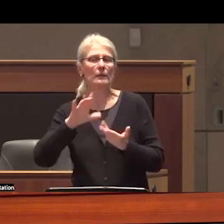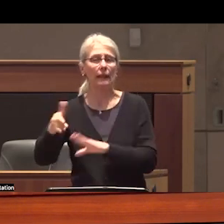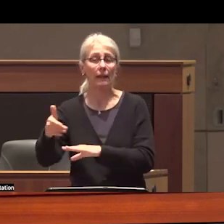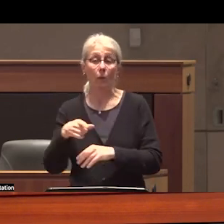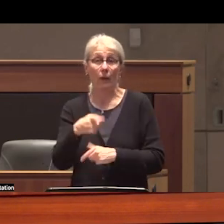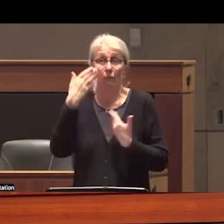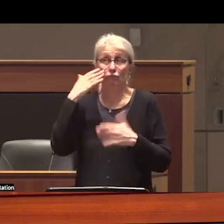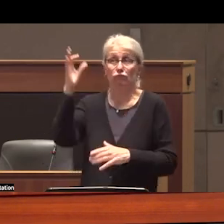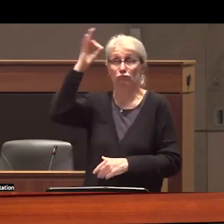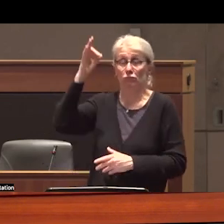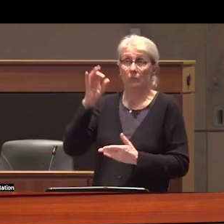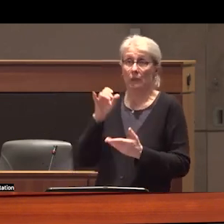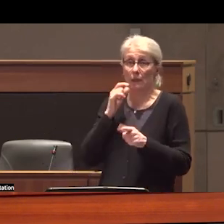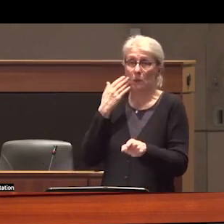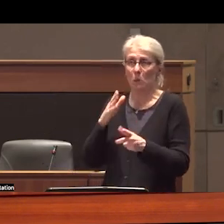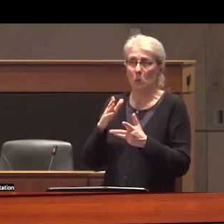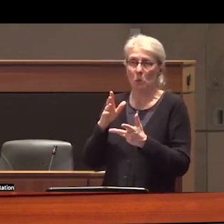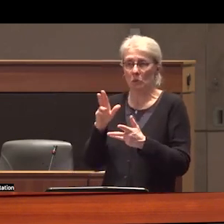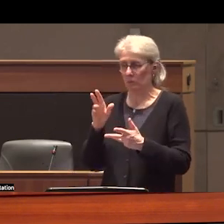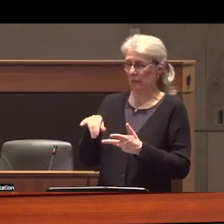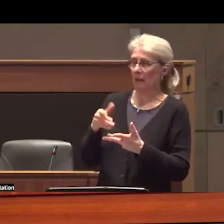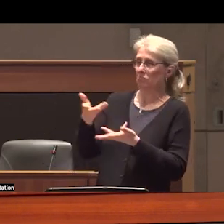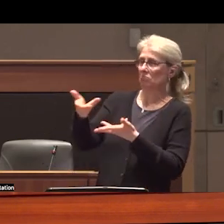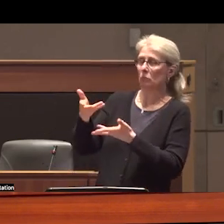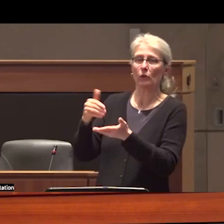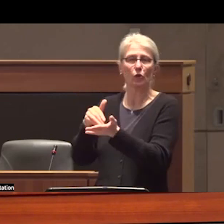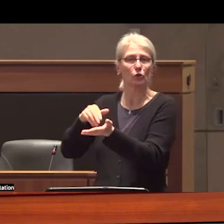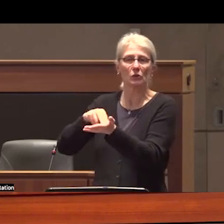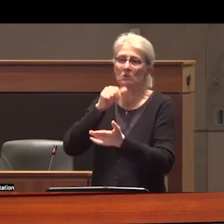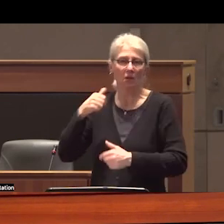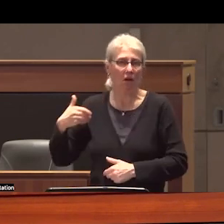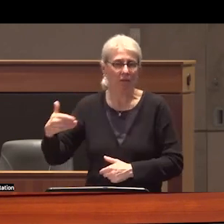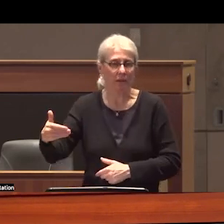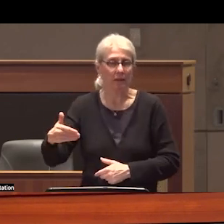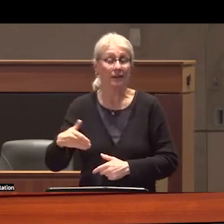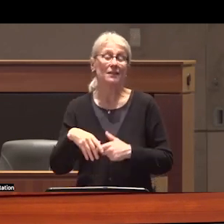exists because they don't regularly engage with the medical system so given these very modest